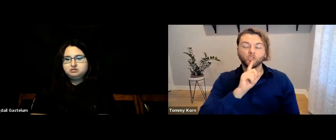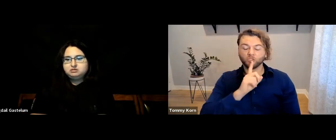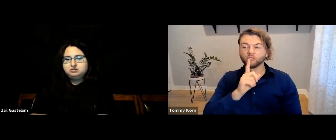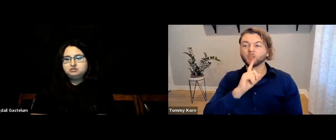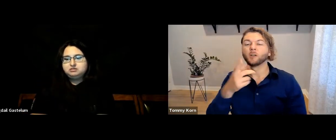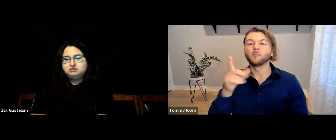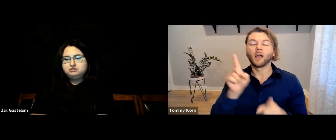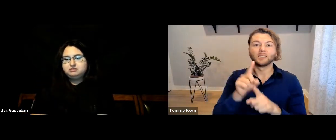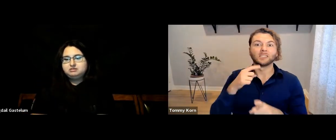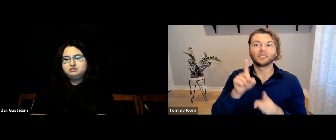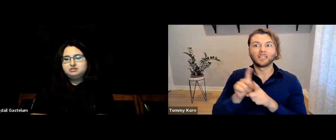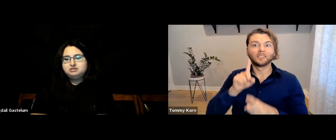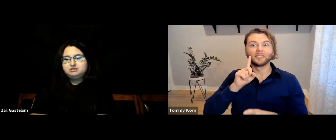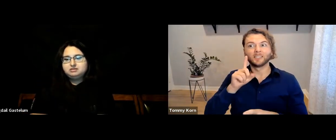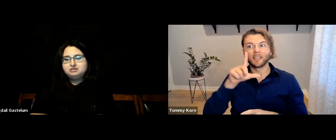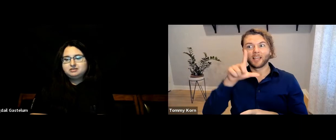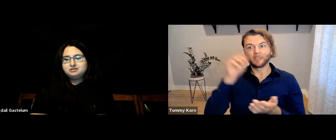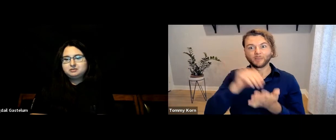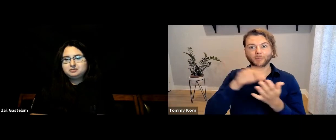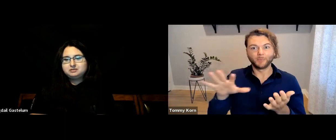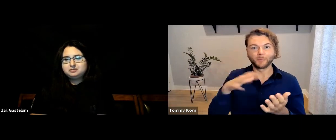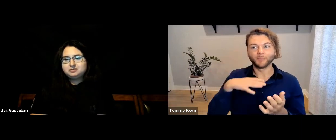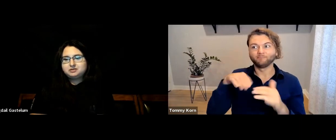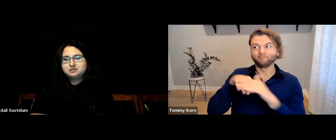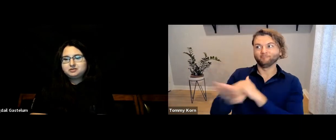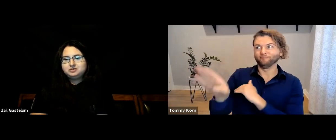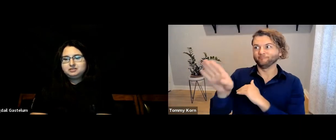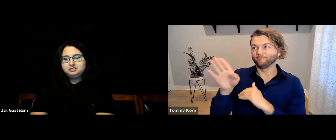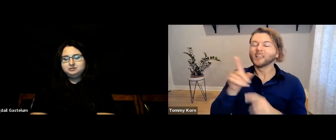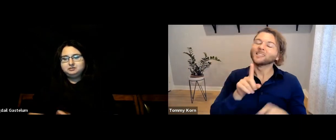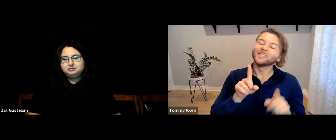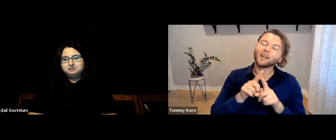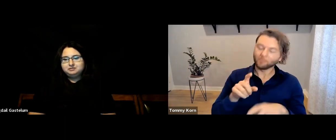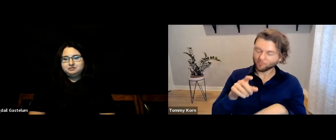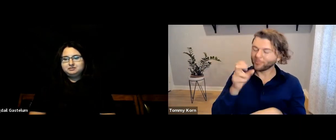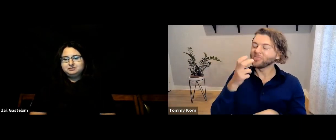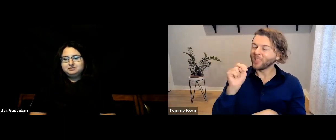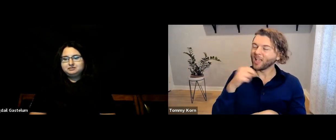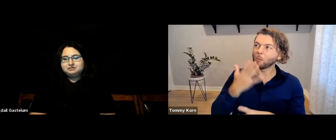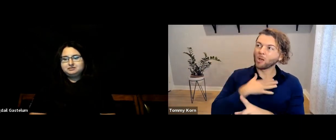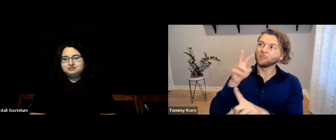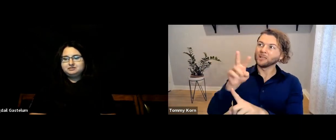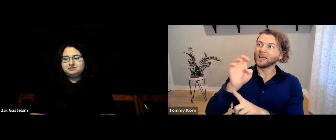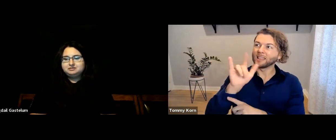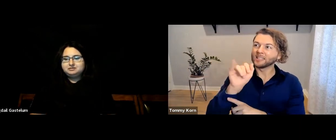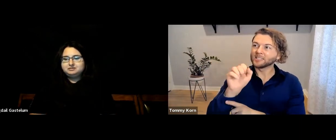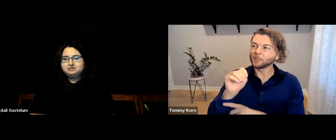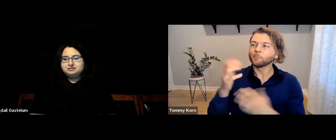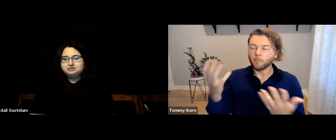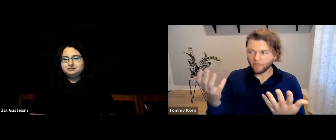[Tommy] Sure. As a Gallaudet student, I enrolled as-- Well, okay, for elitism…